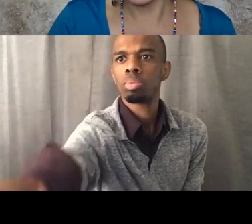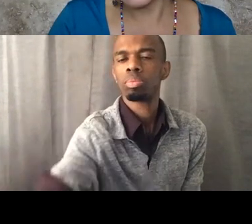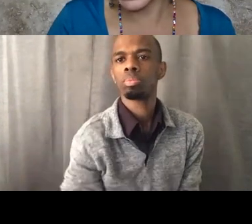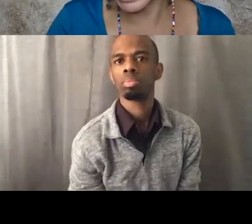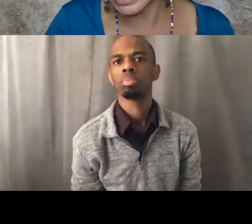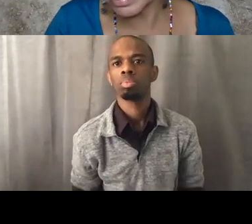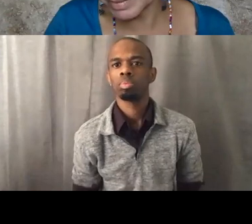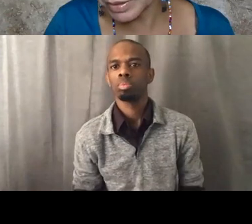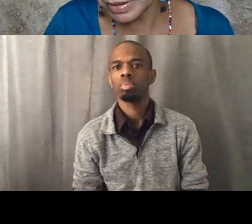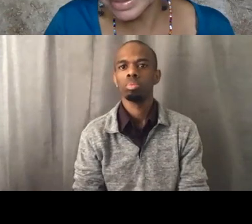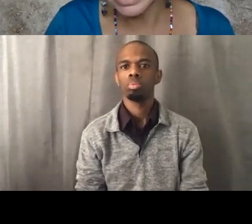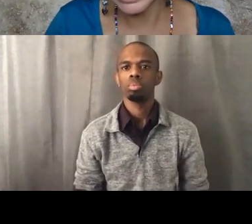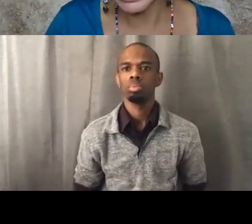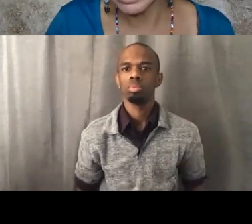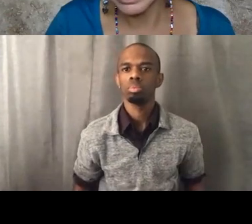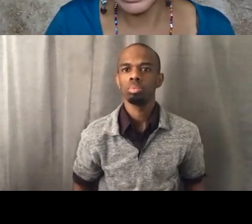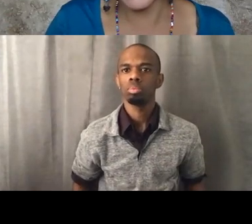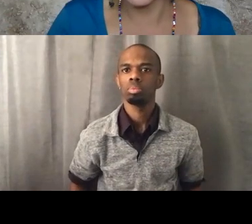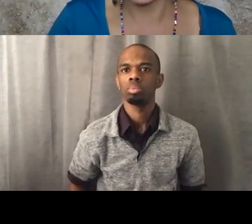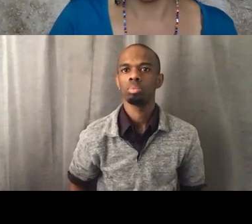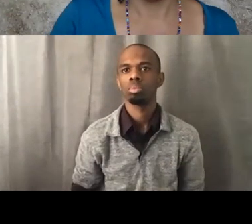Oops! Did I hit the wrong thing? There.